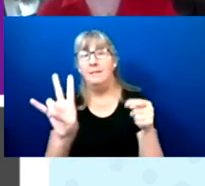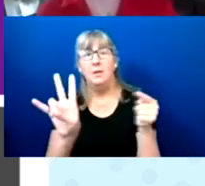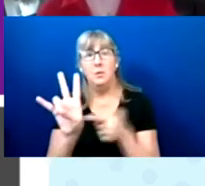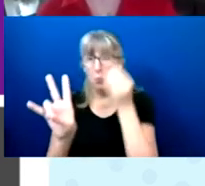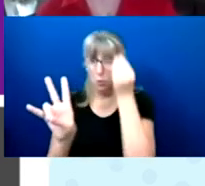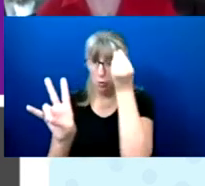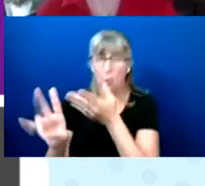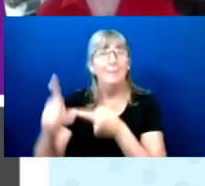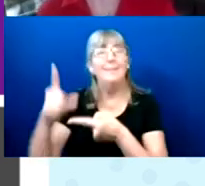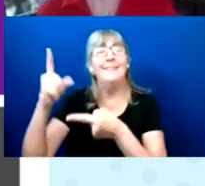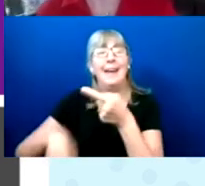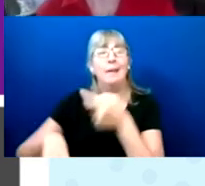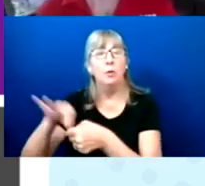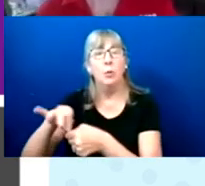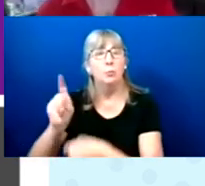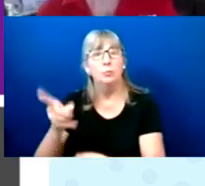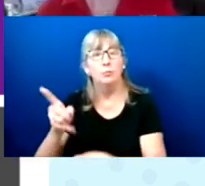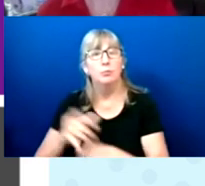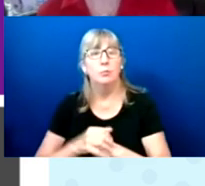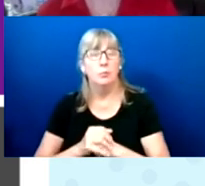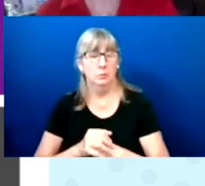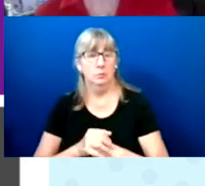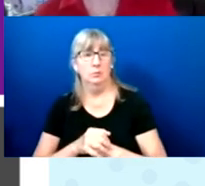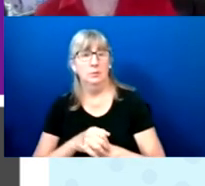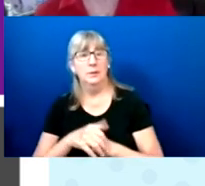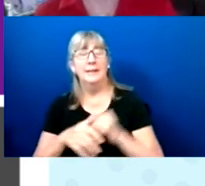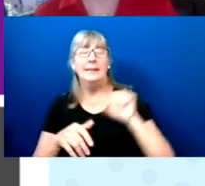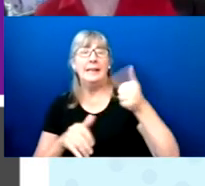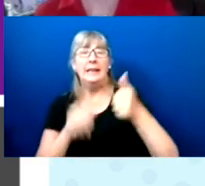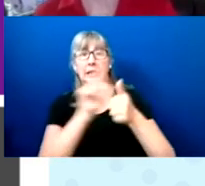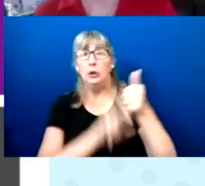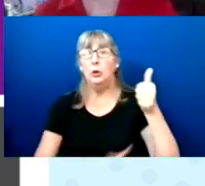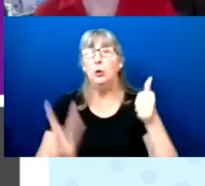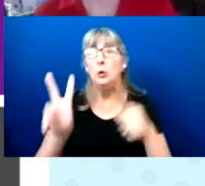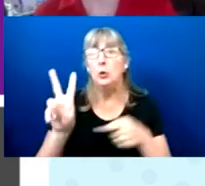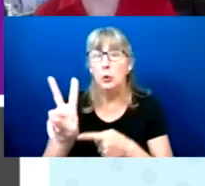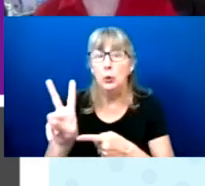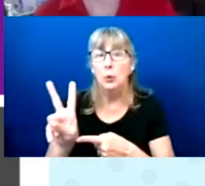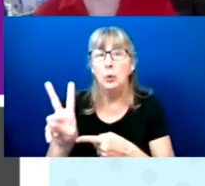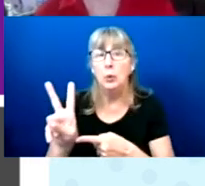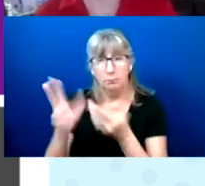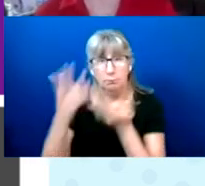2 out of 10 voters do not know how to vote.